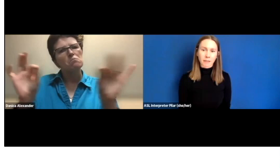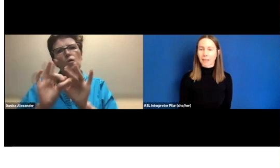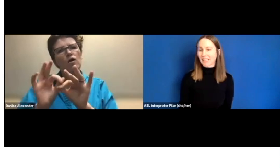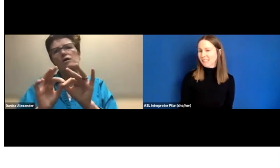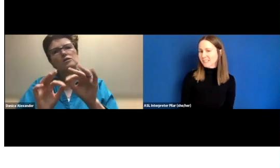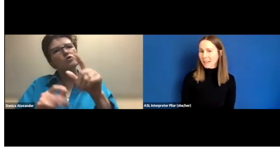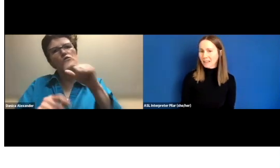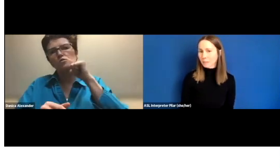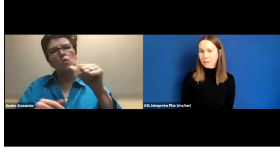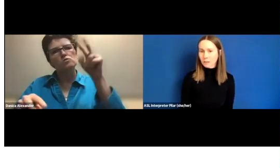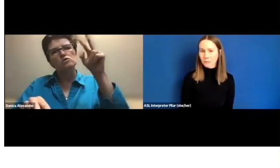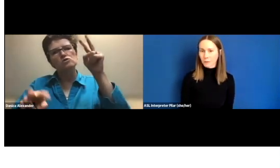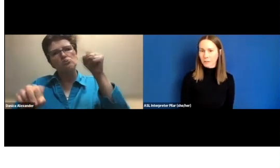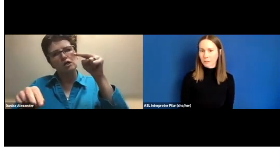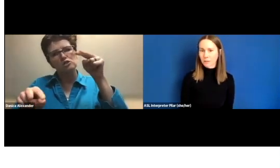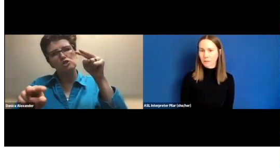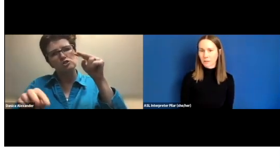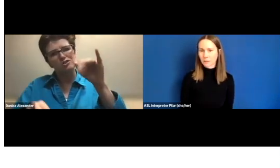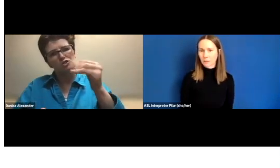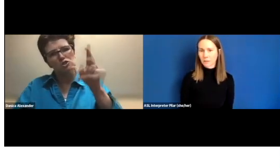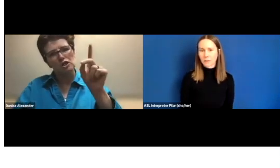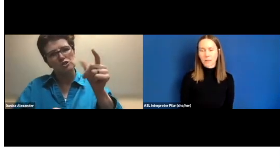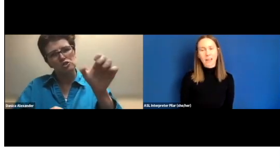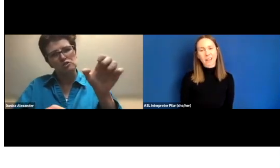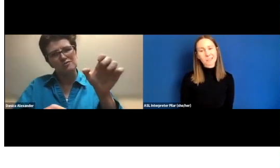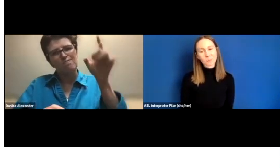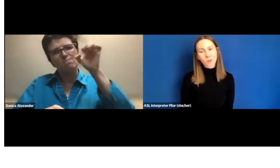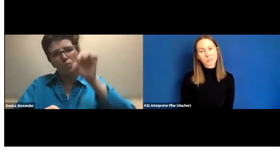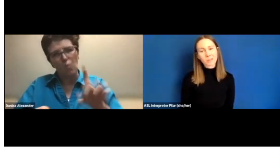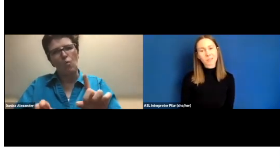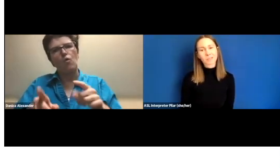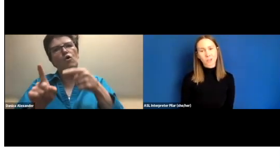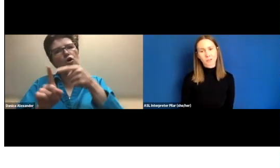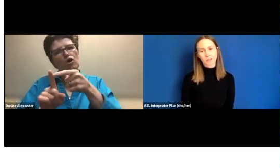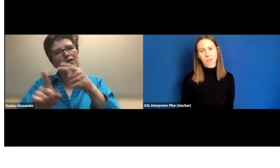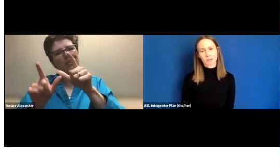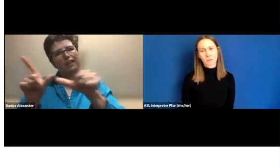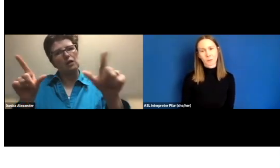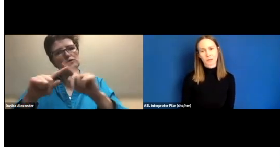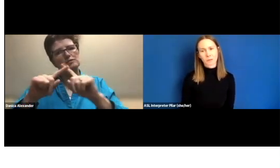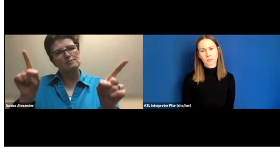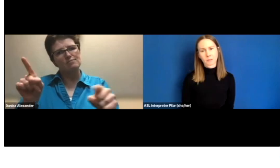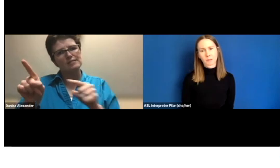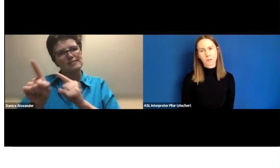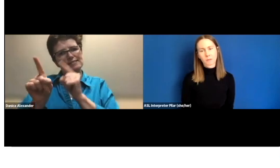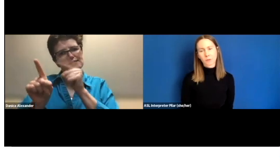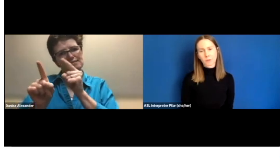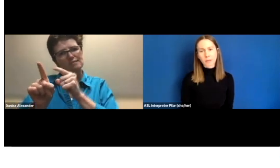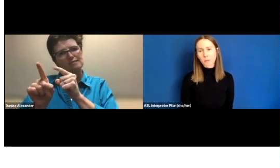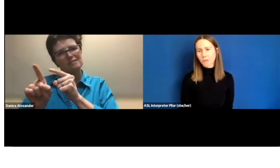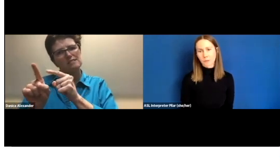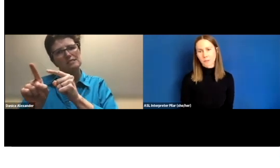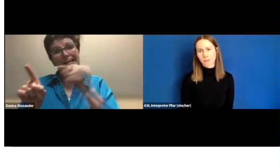and writing style might look different. It's important not to judge folks for their language difference.